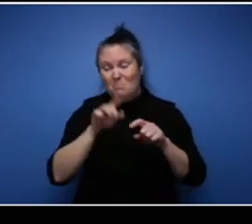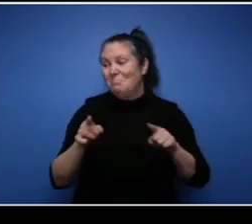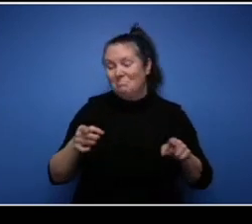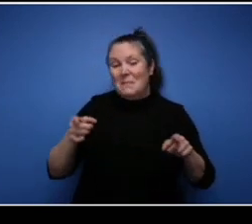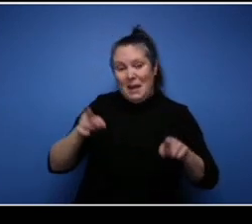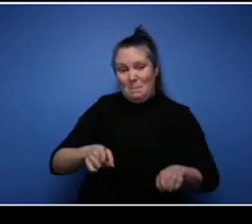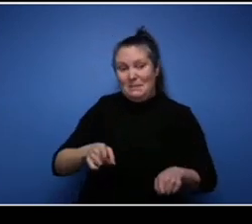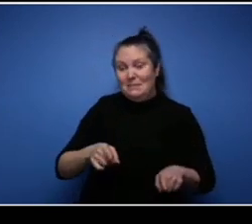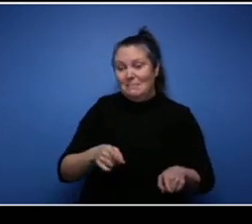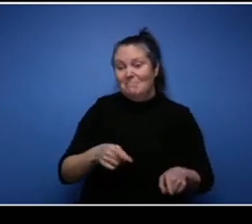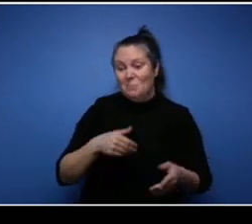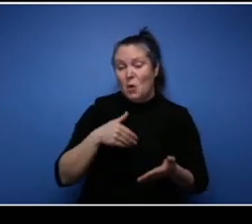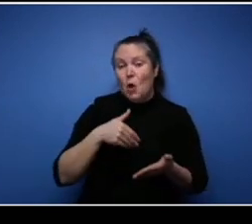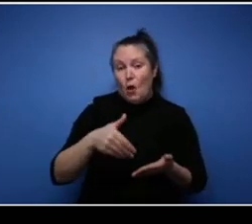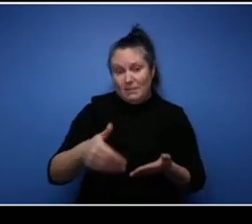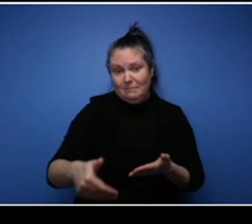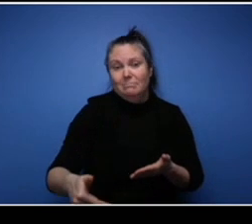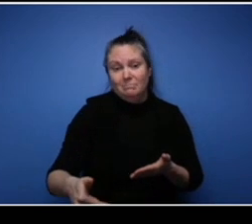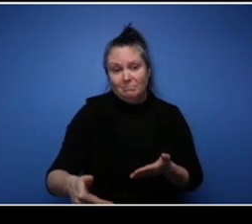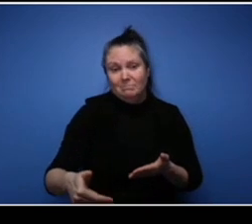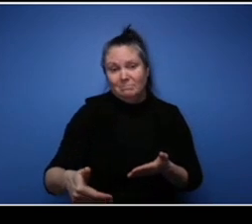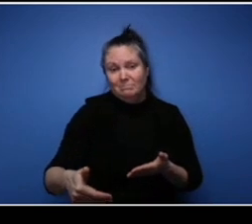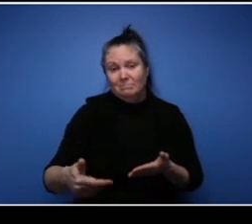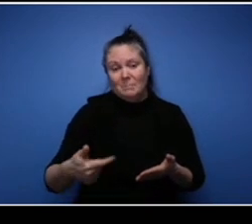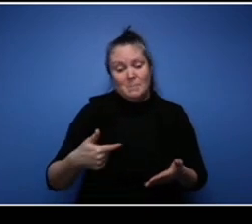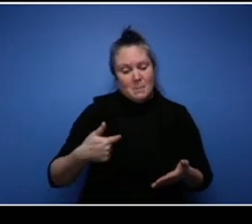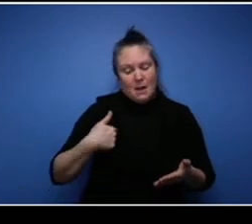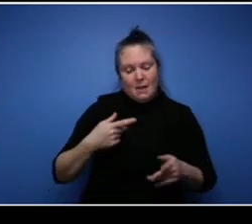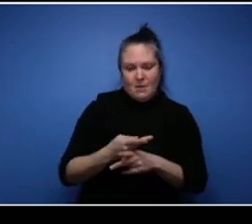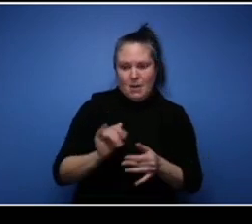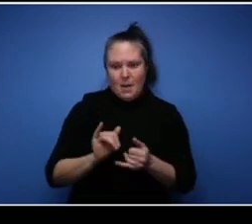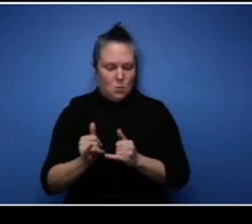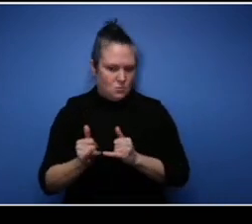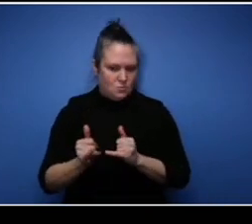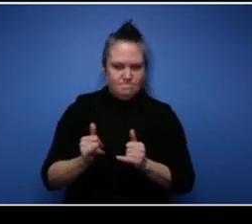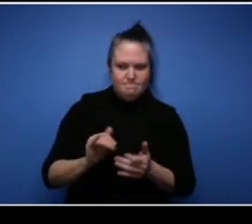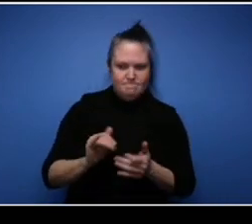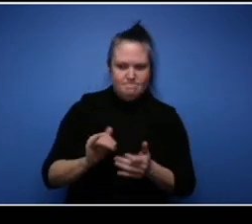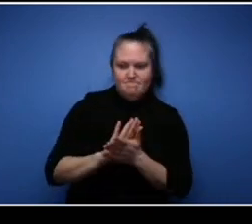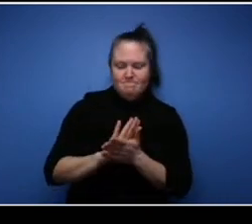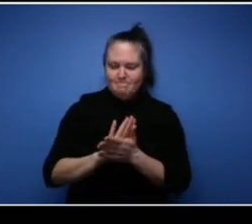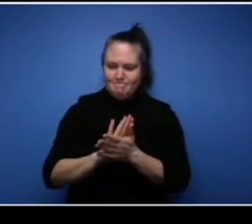I've used it as a strength and I've been successful at this point. So quite happy to where I'm